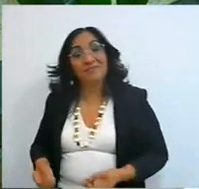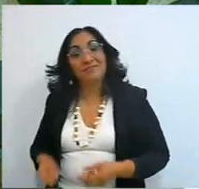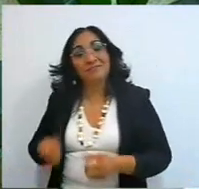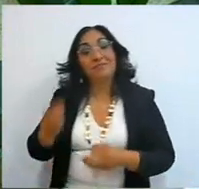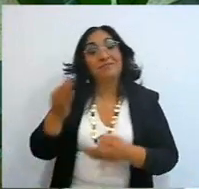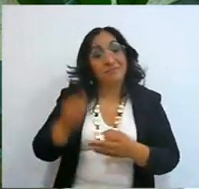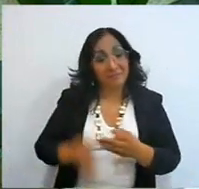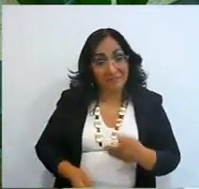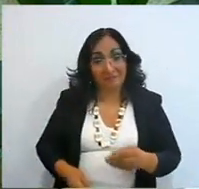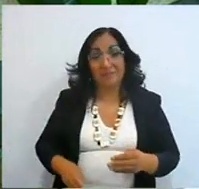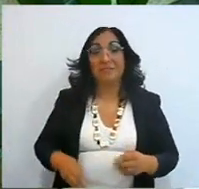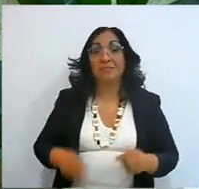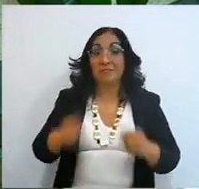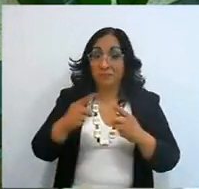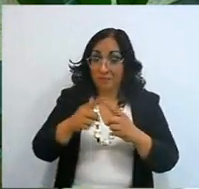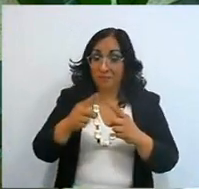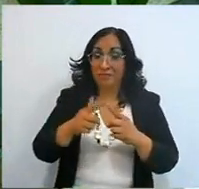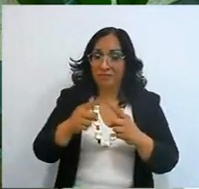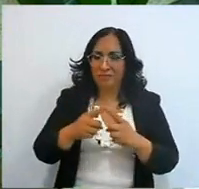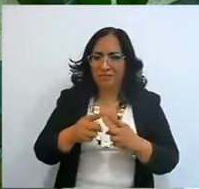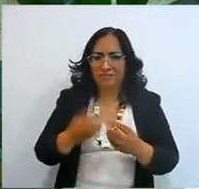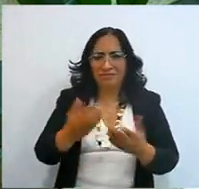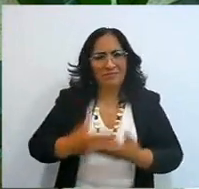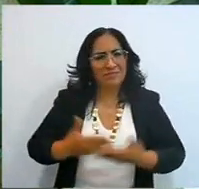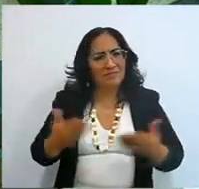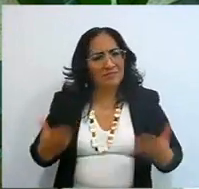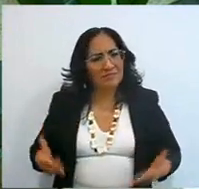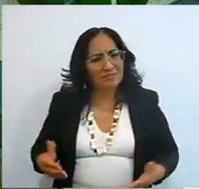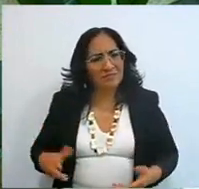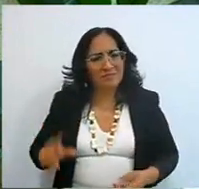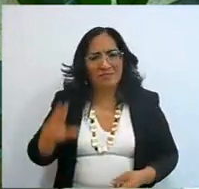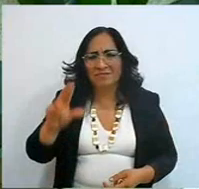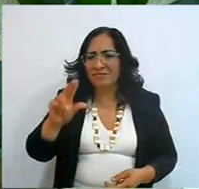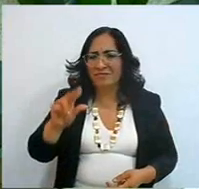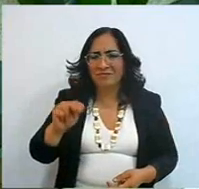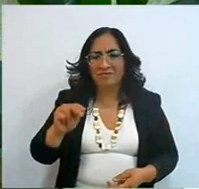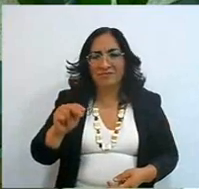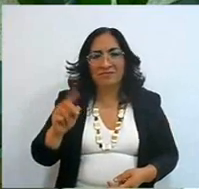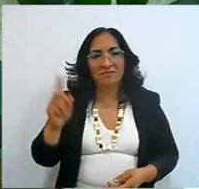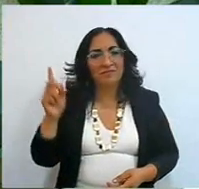right now you did not hear something well, we have the facility